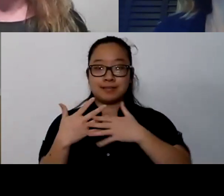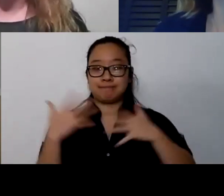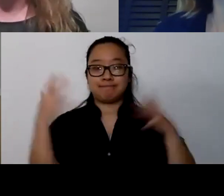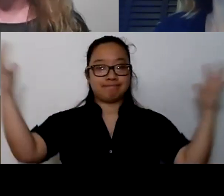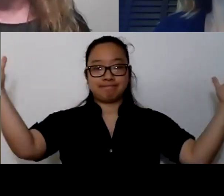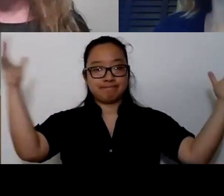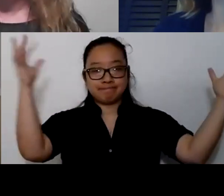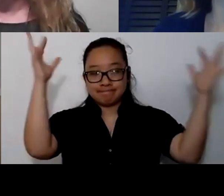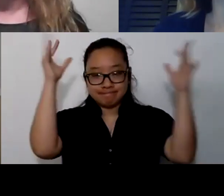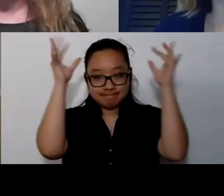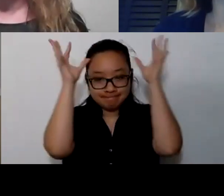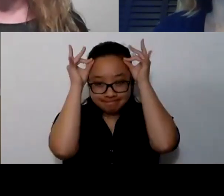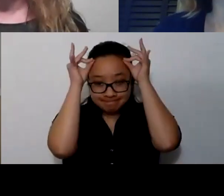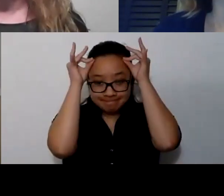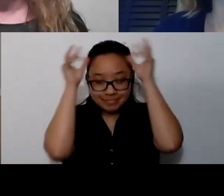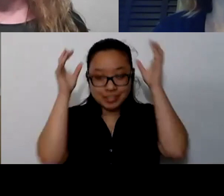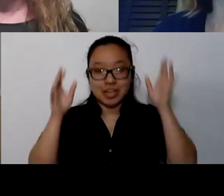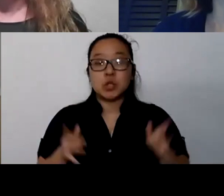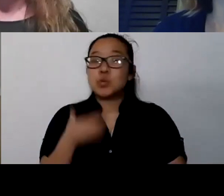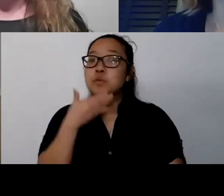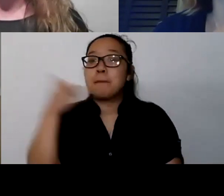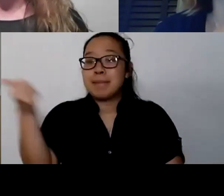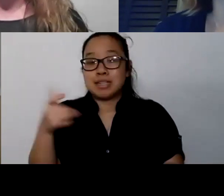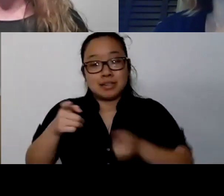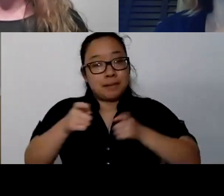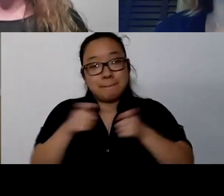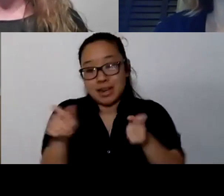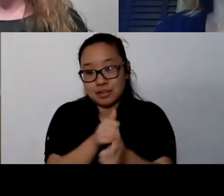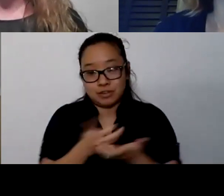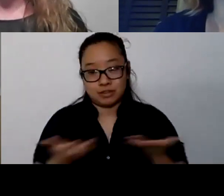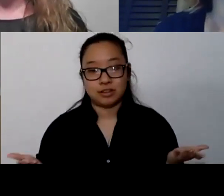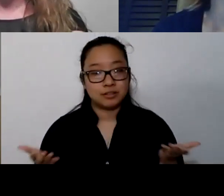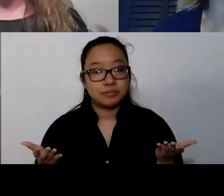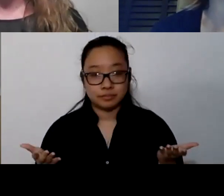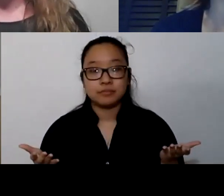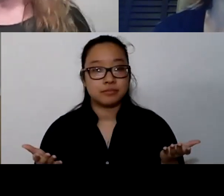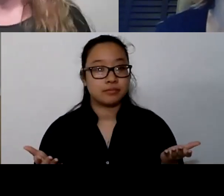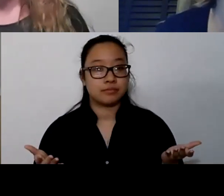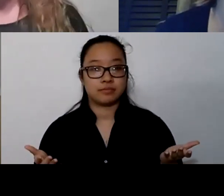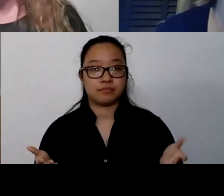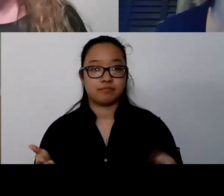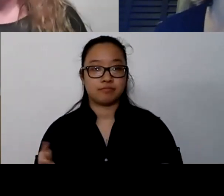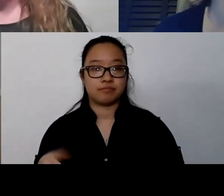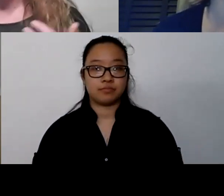and you're doing your best to manage. And you're gonna have more awareness now